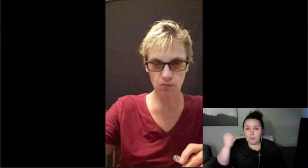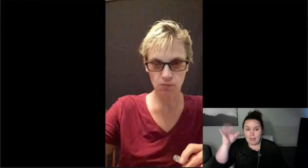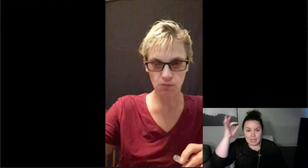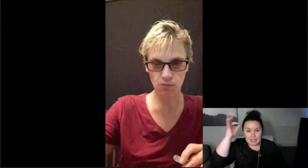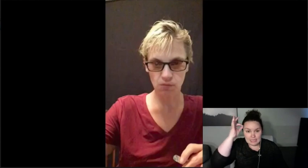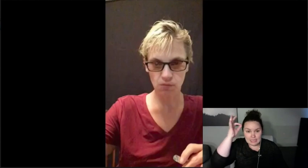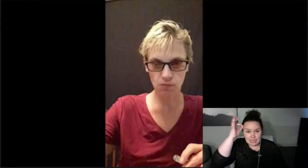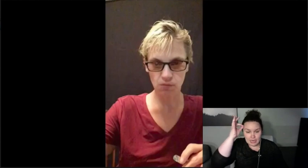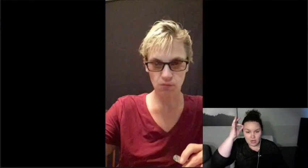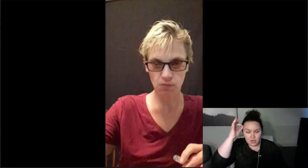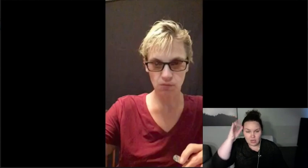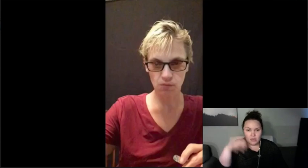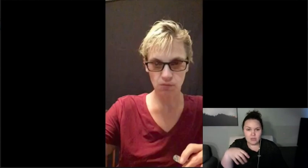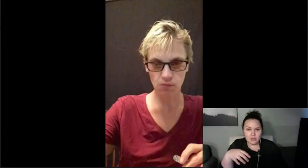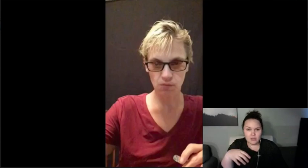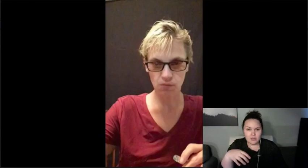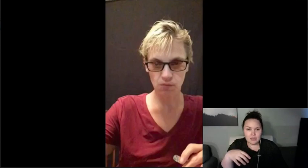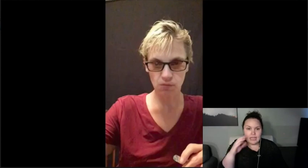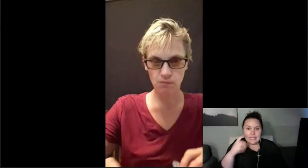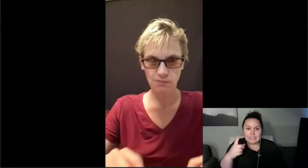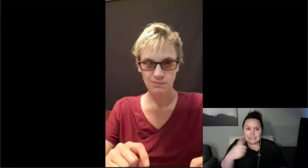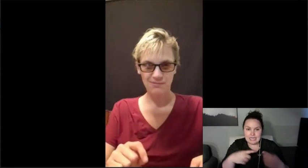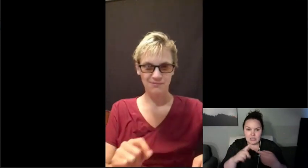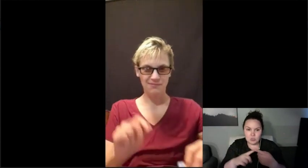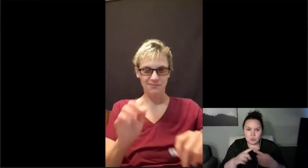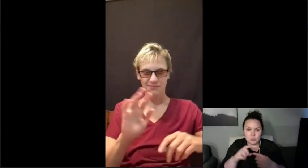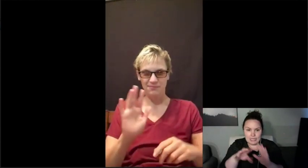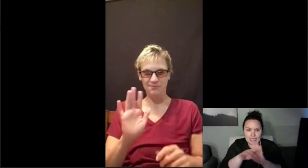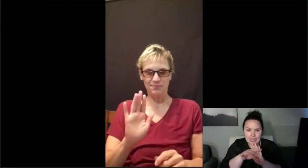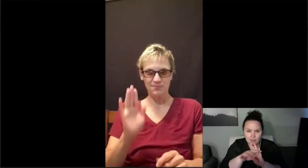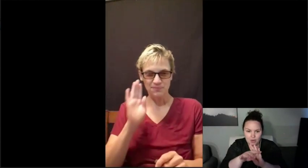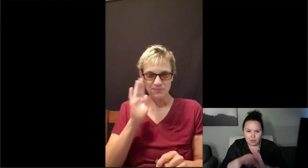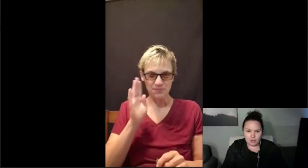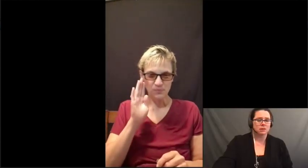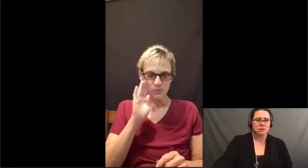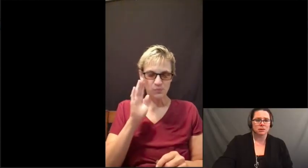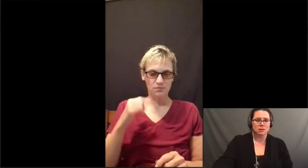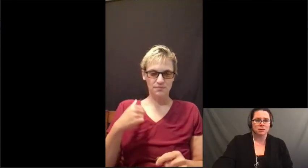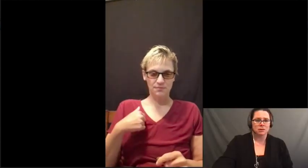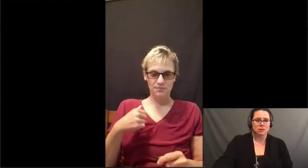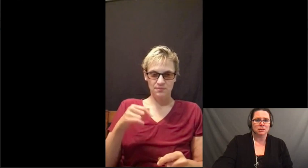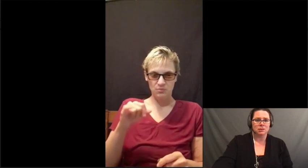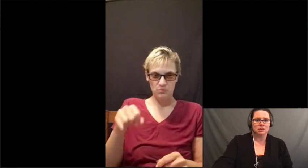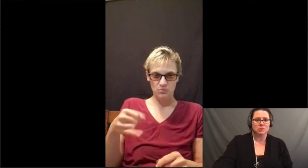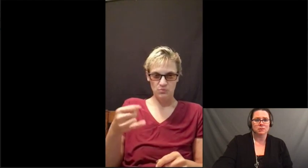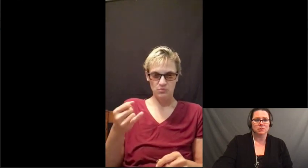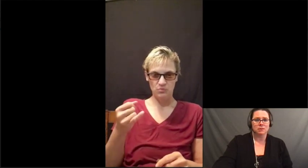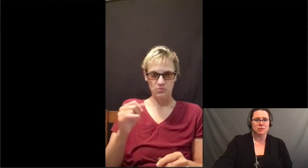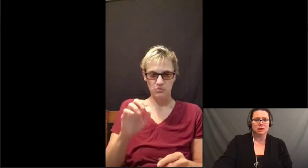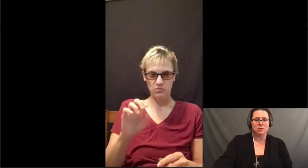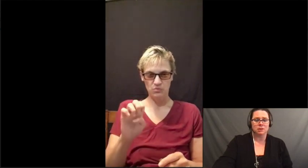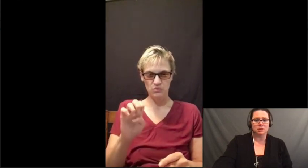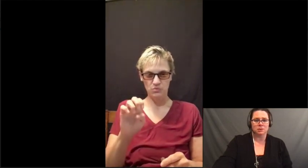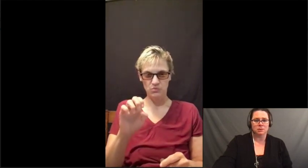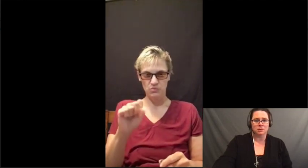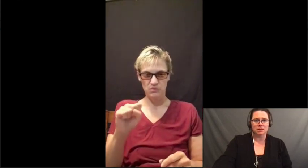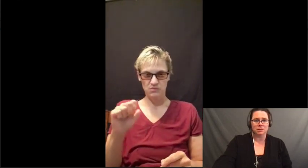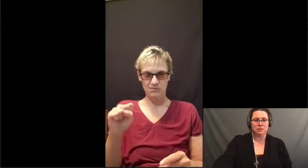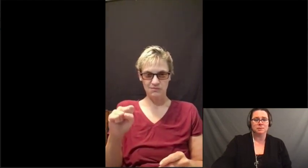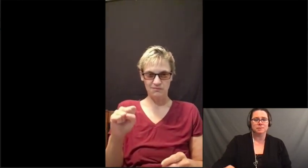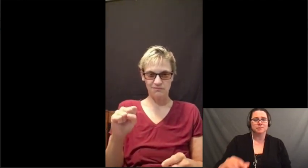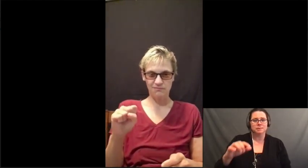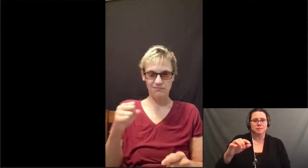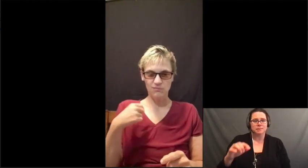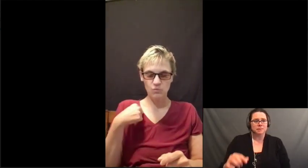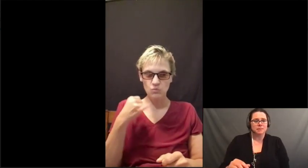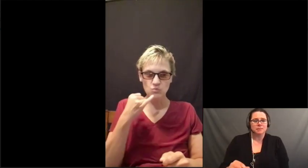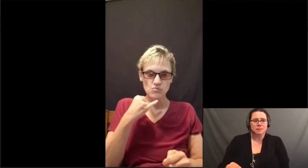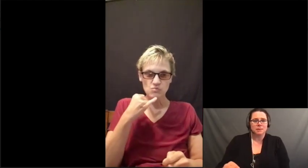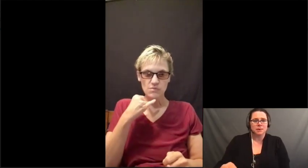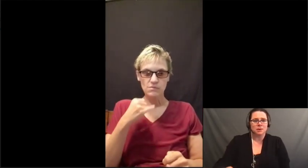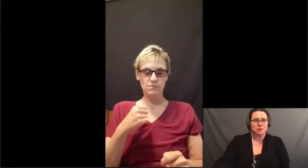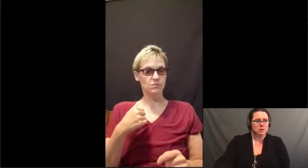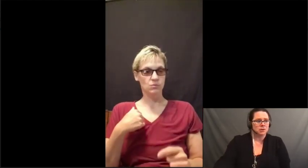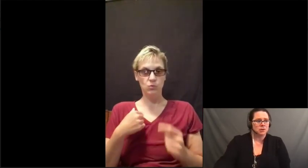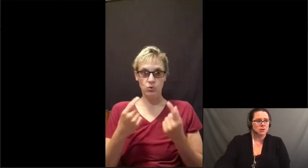I love to show. Thank you for watching. Hello, my name is Jess.